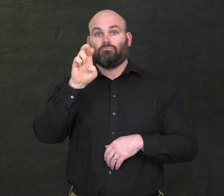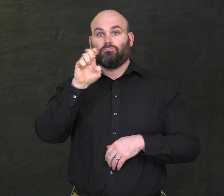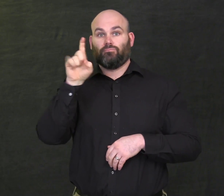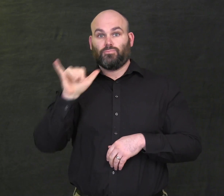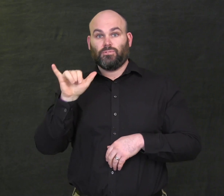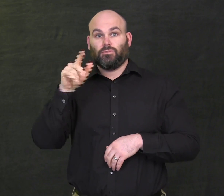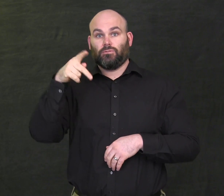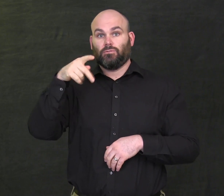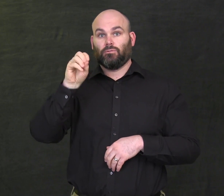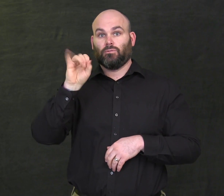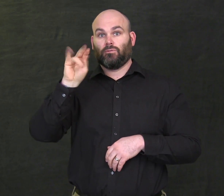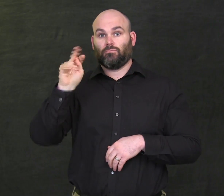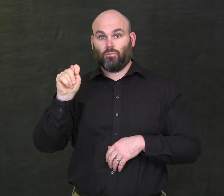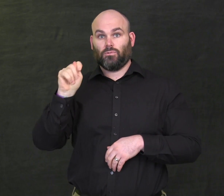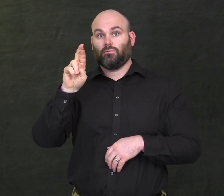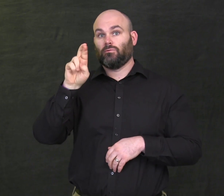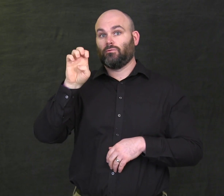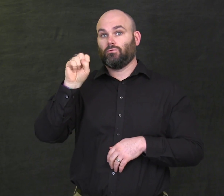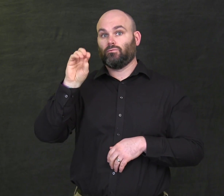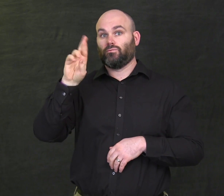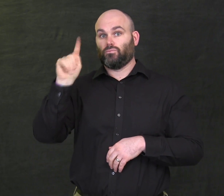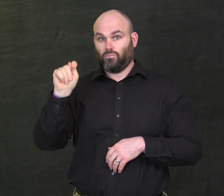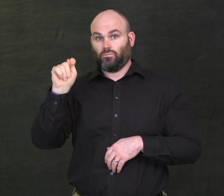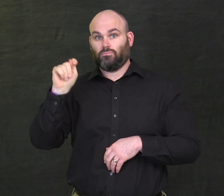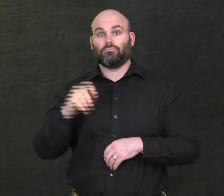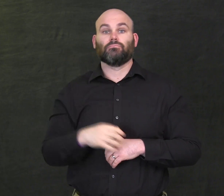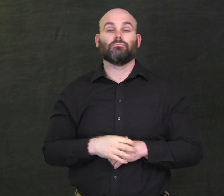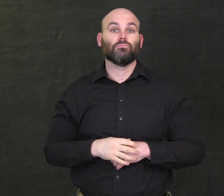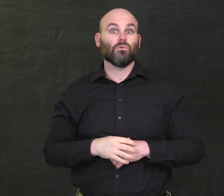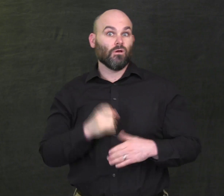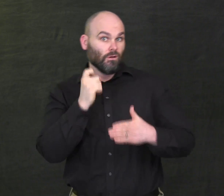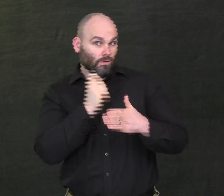at Breezy Point Resort.